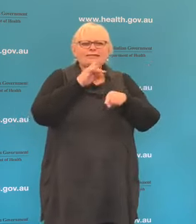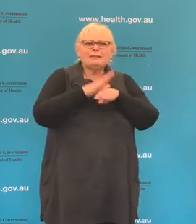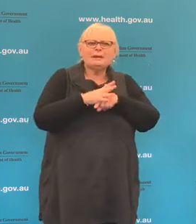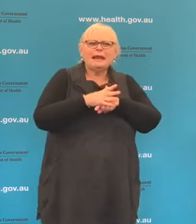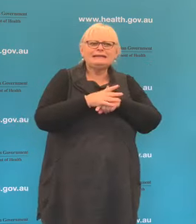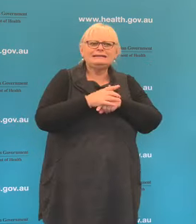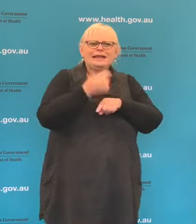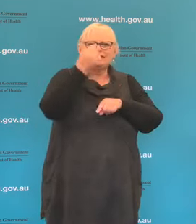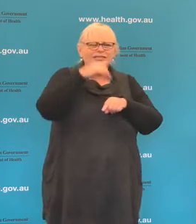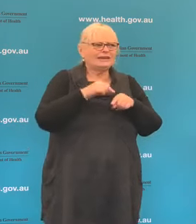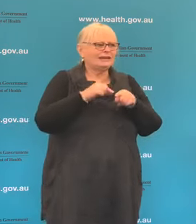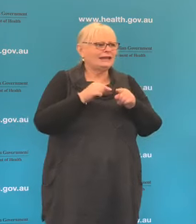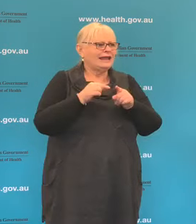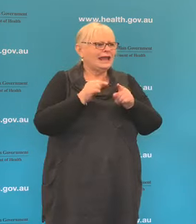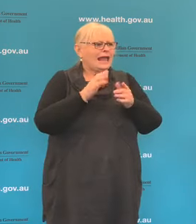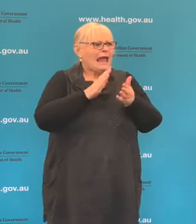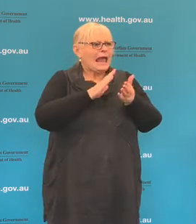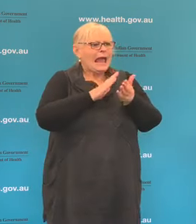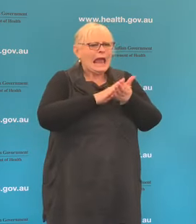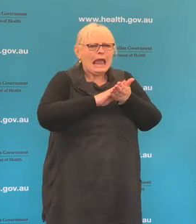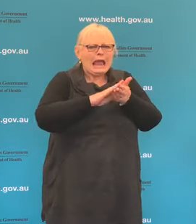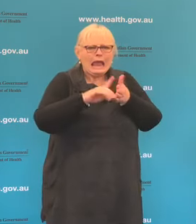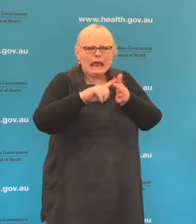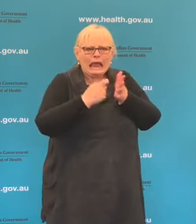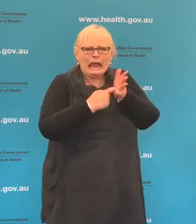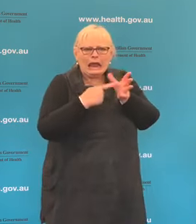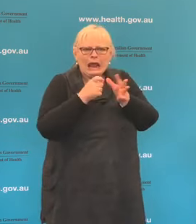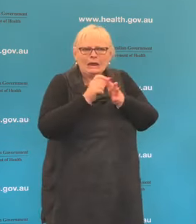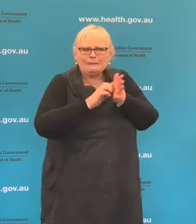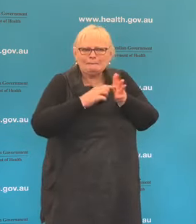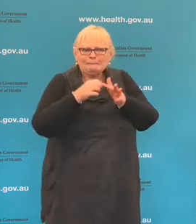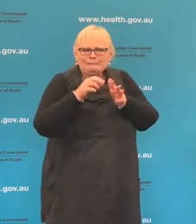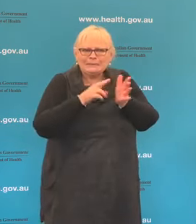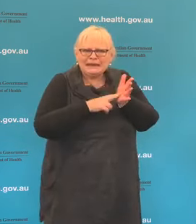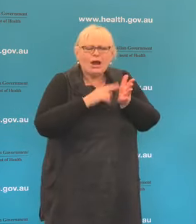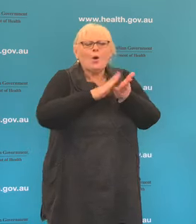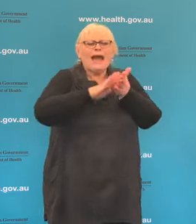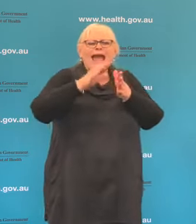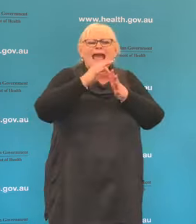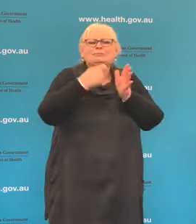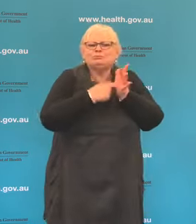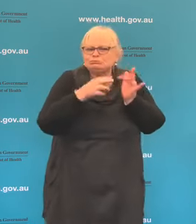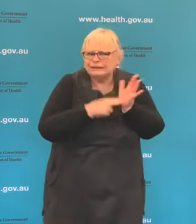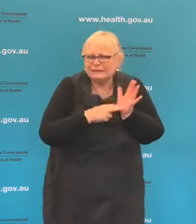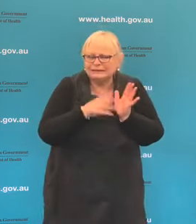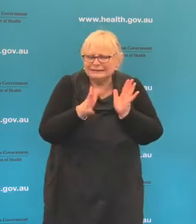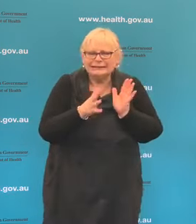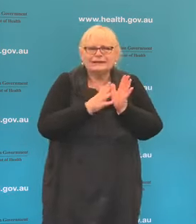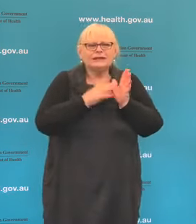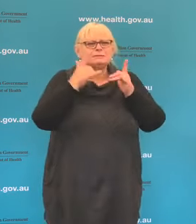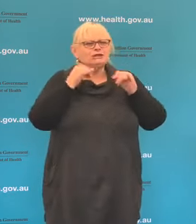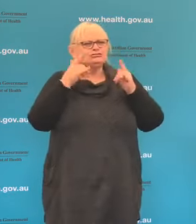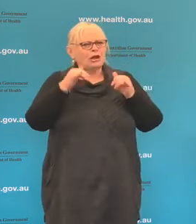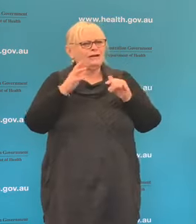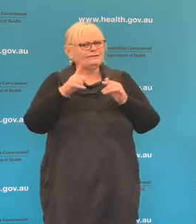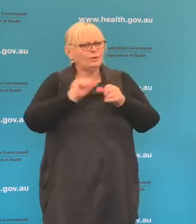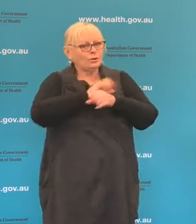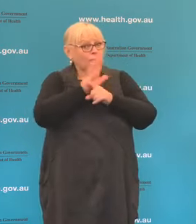is it Herepan? Have I pronounced that right, Herepan? Heperan, yes. Heperan being trialled with COVID-19 patients?